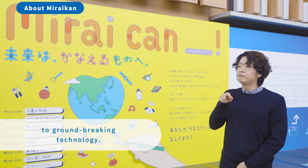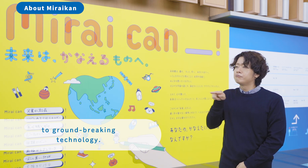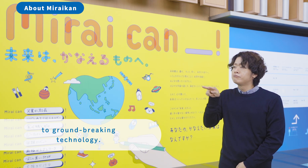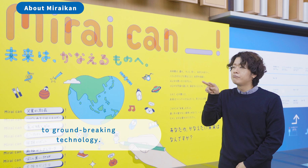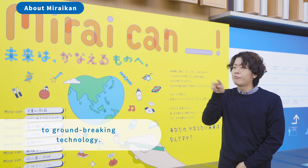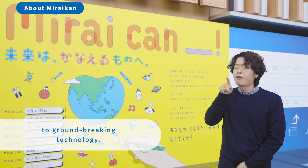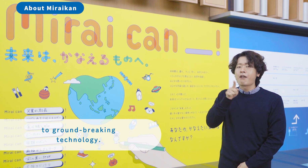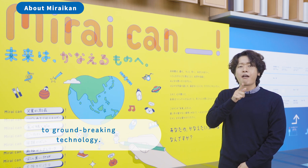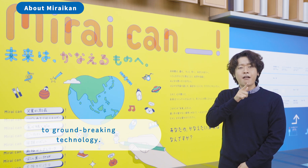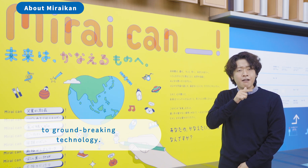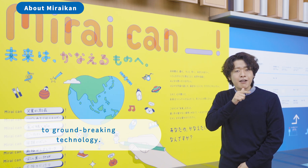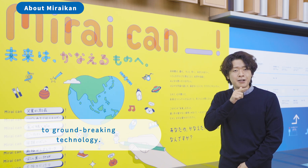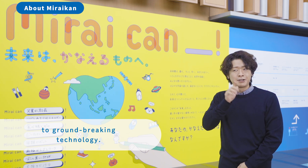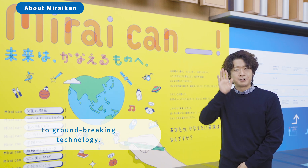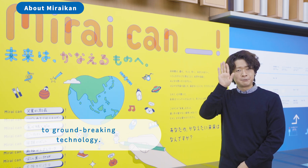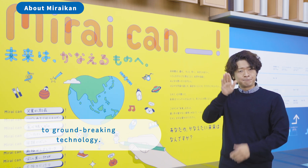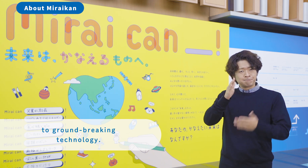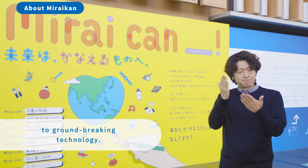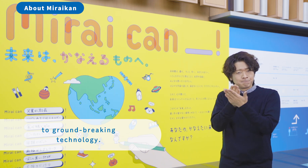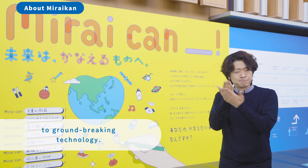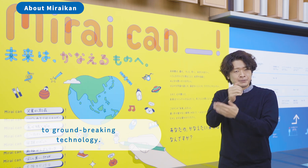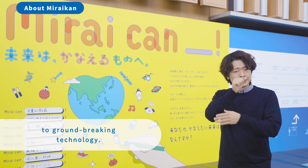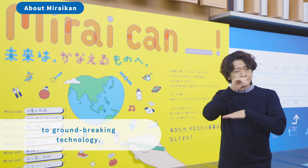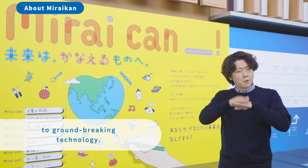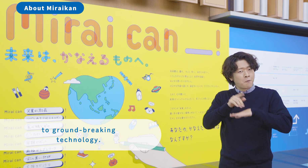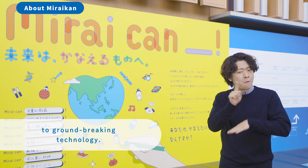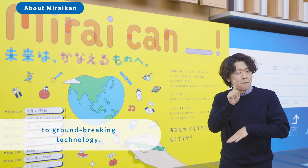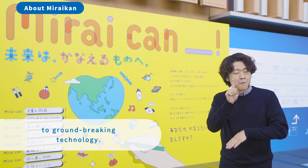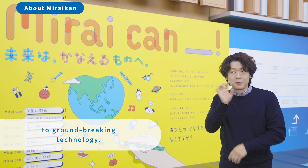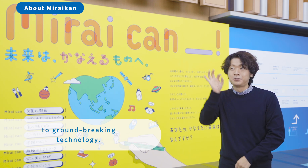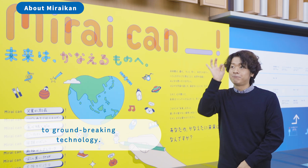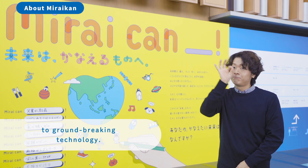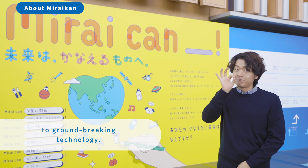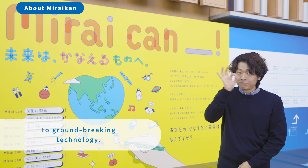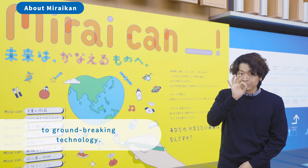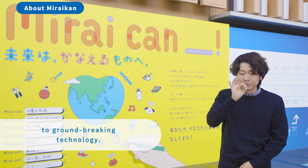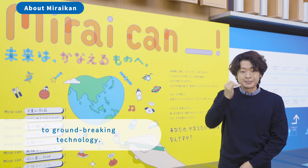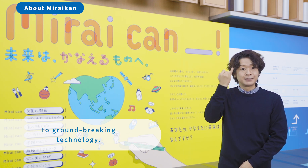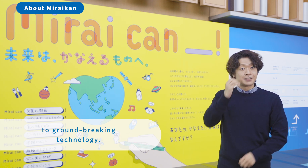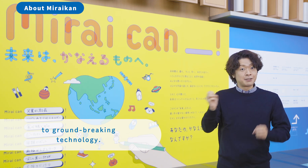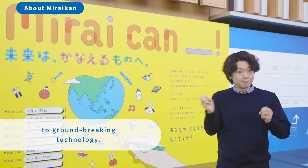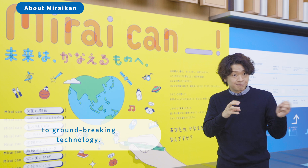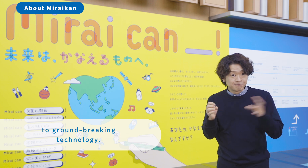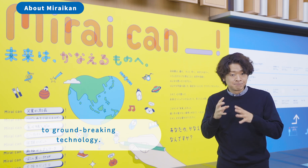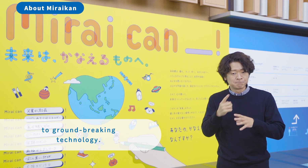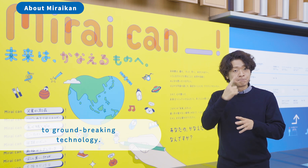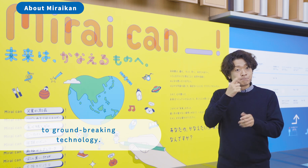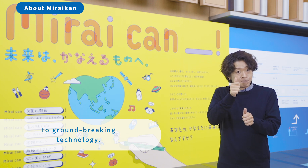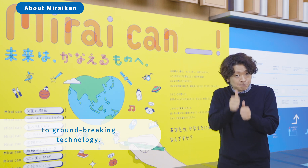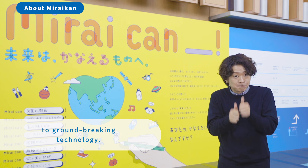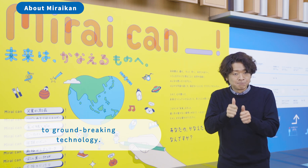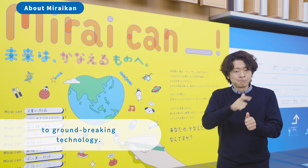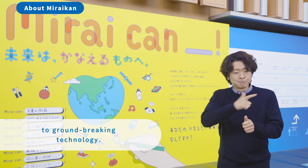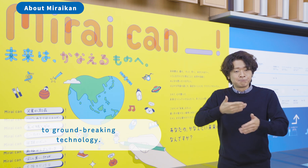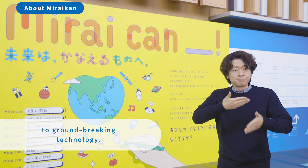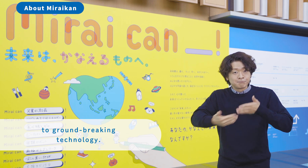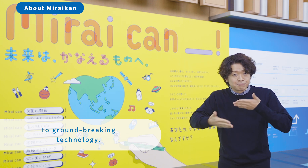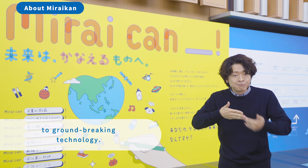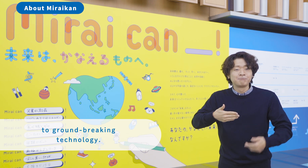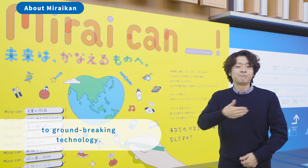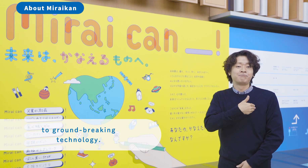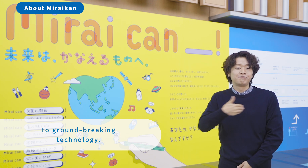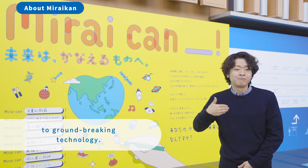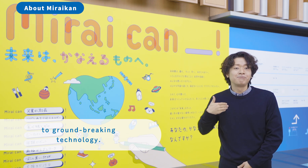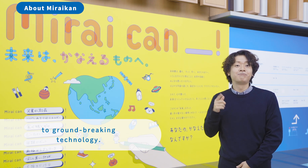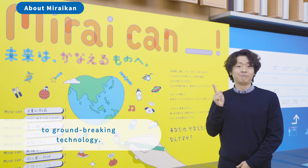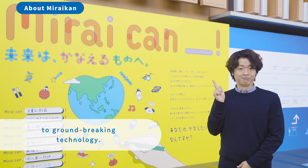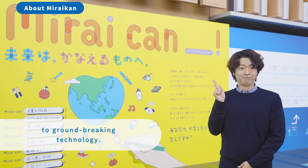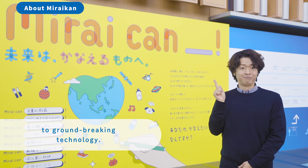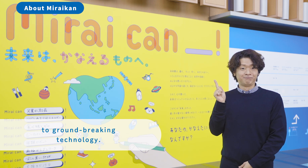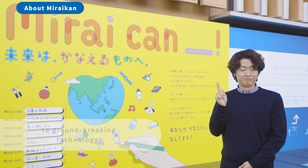to ground-breaking technology.